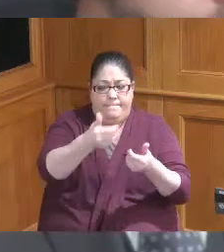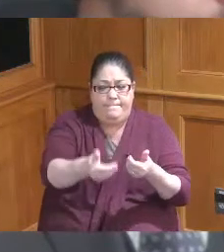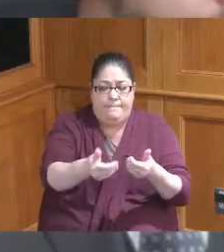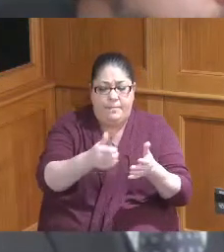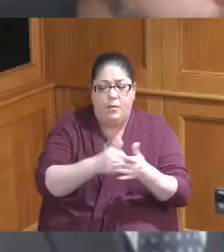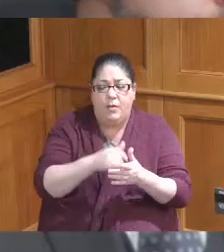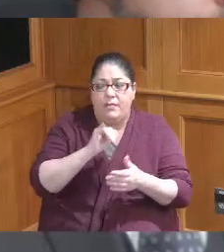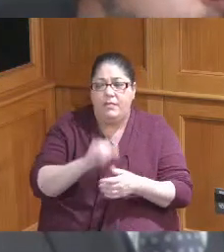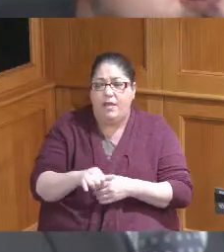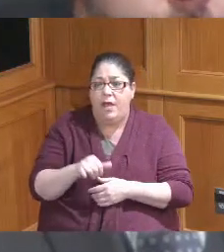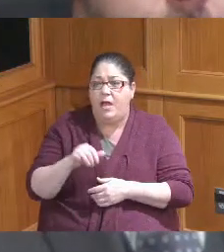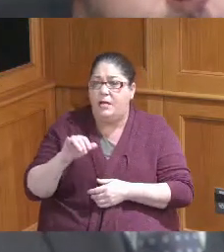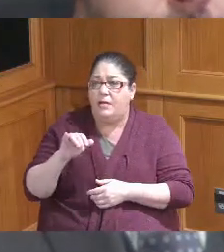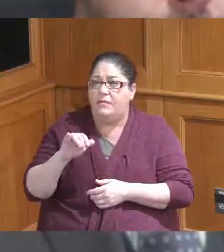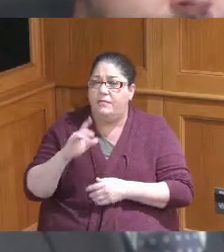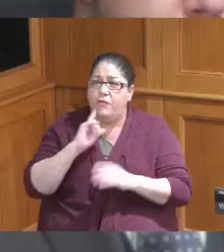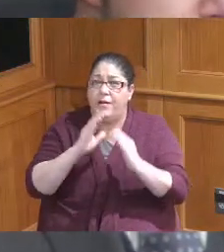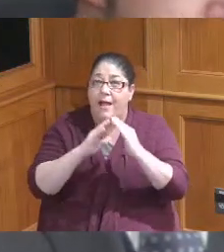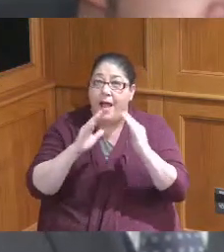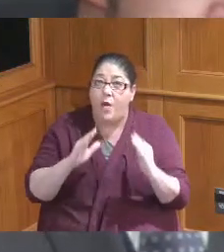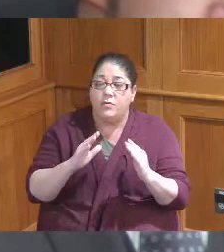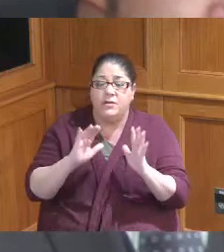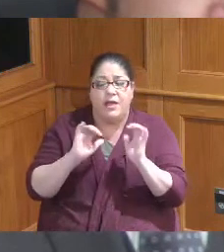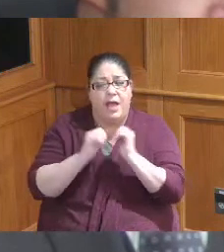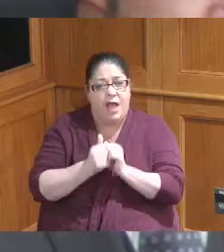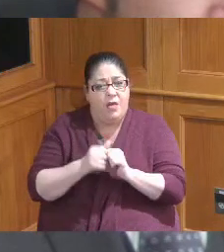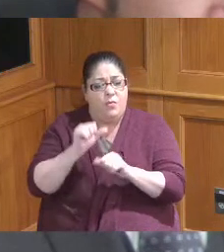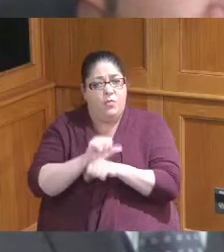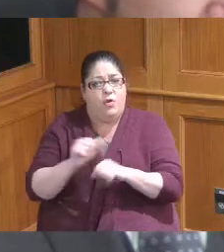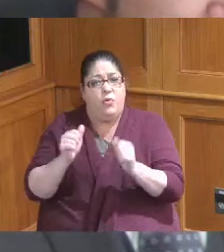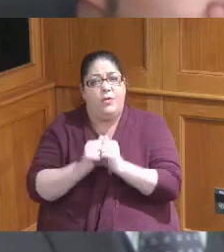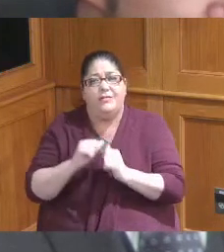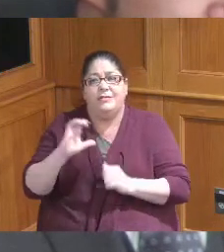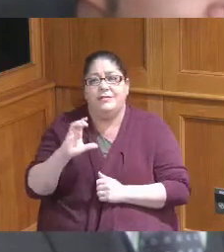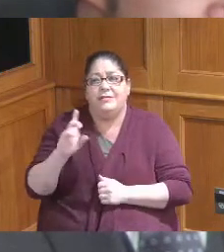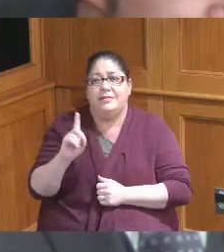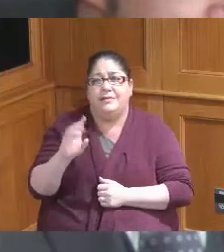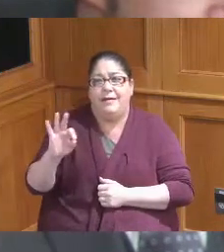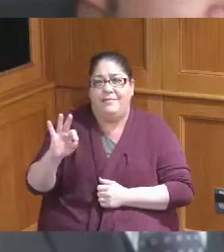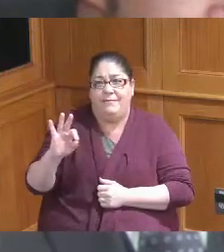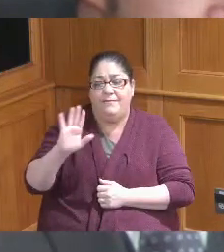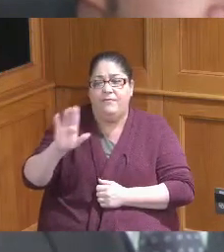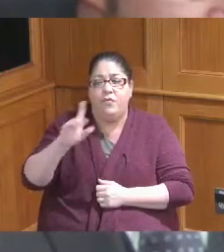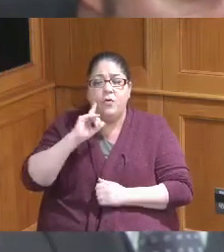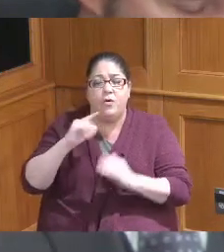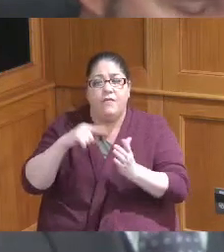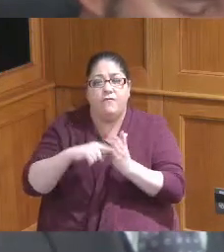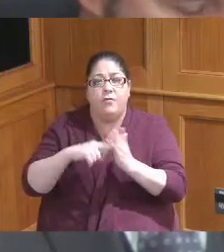with the dollars that we've set aside and given to CDF for also affordable housing and and what